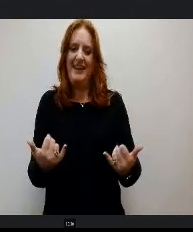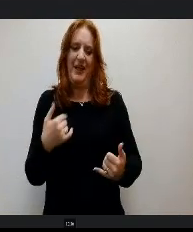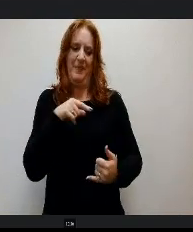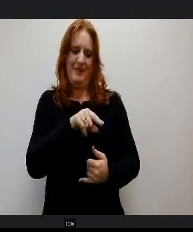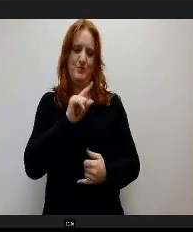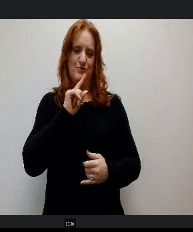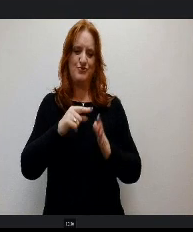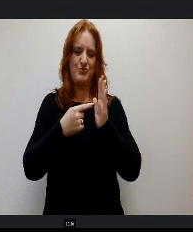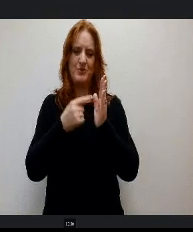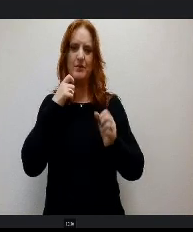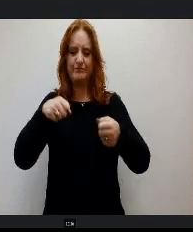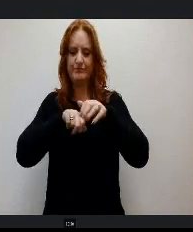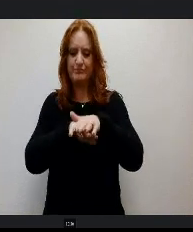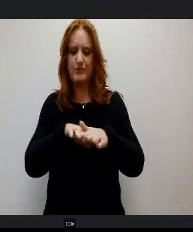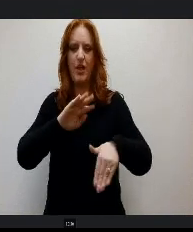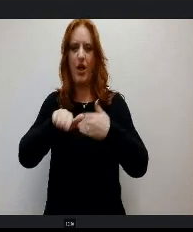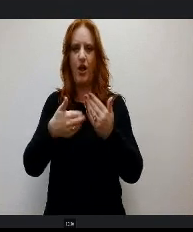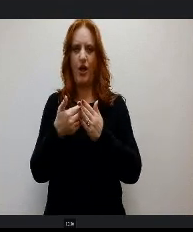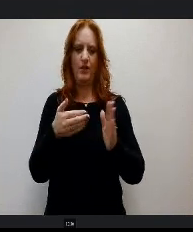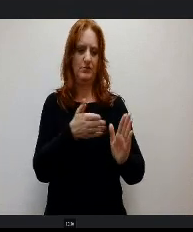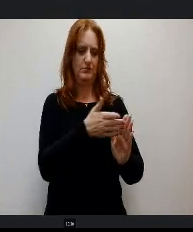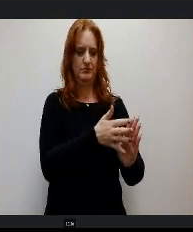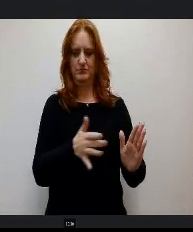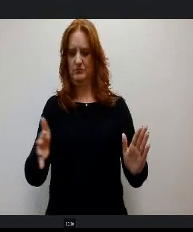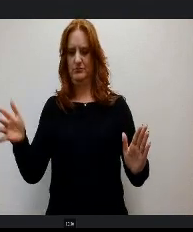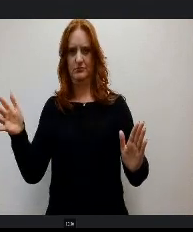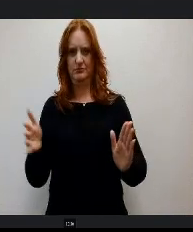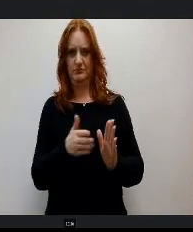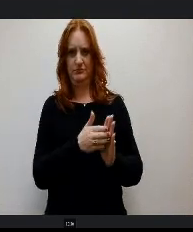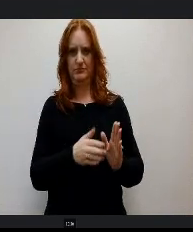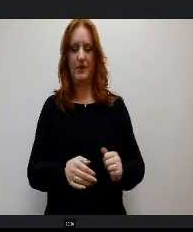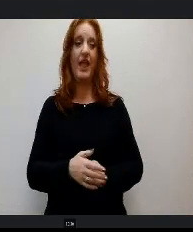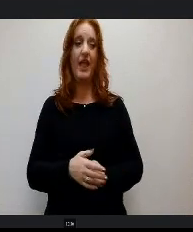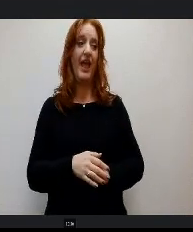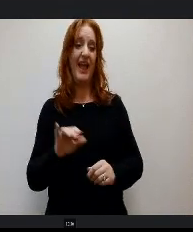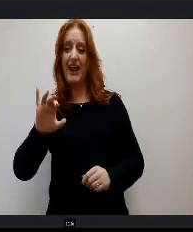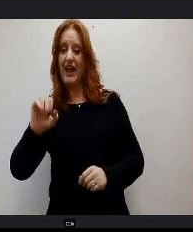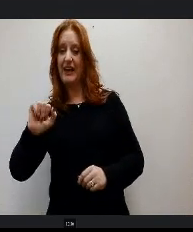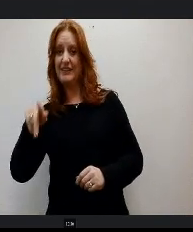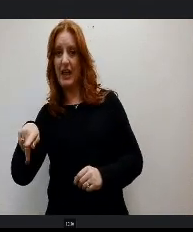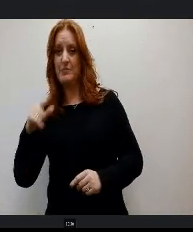ICAP is a huge component of that for secondary, but obviously for elementary. The portrait of a graduate is relevant there.